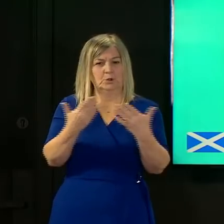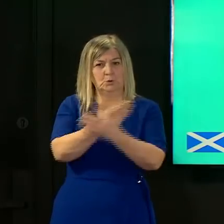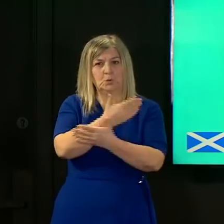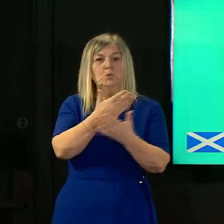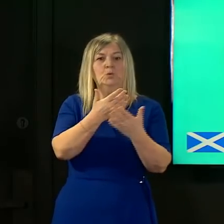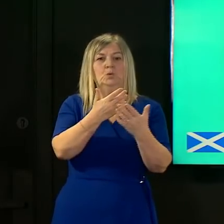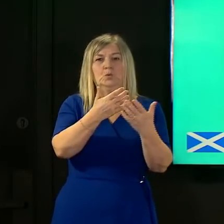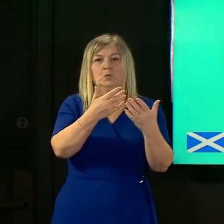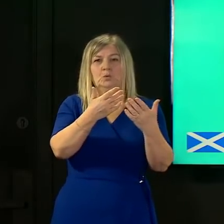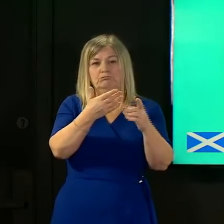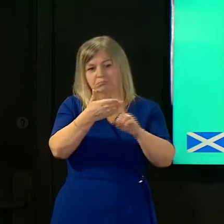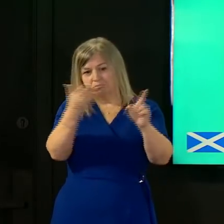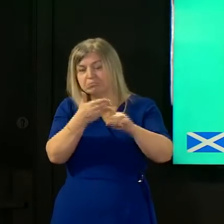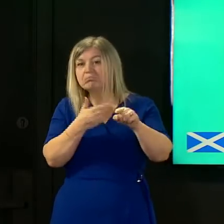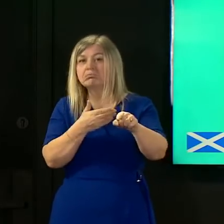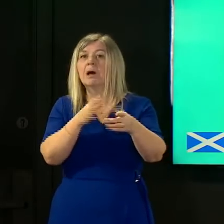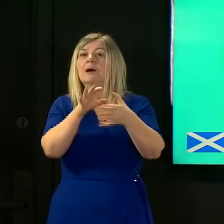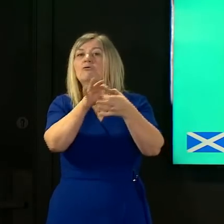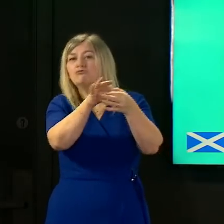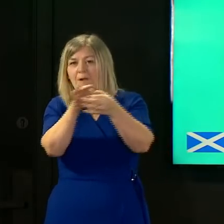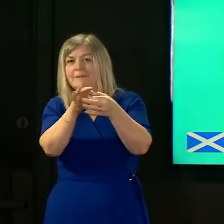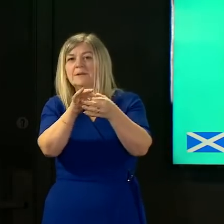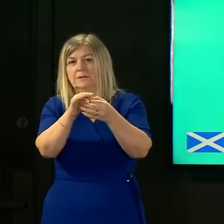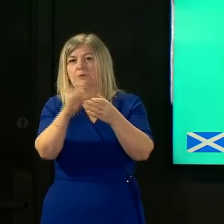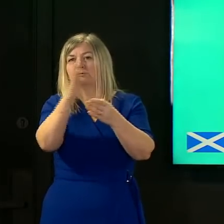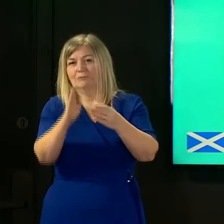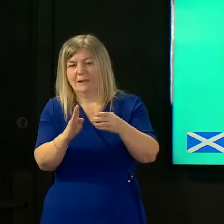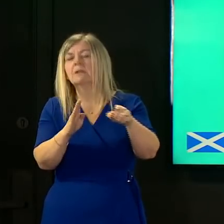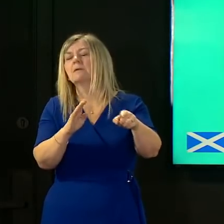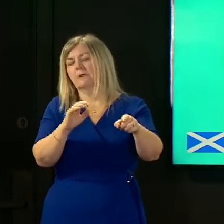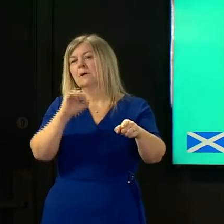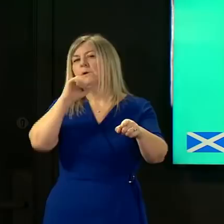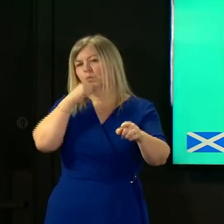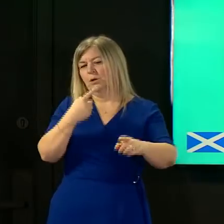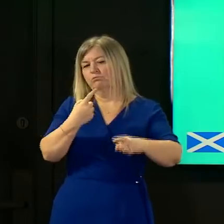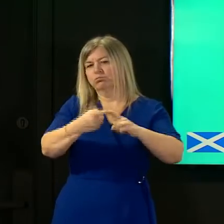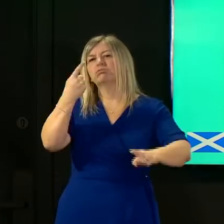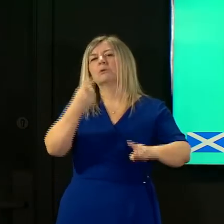with these cases and then we'll be able to get the answers to that in a much shorter time scale